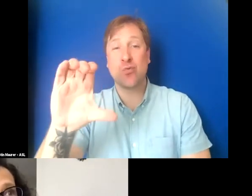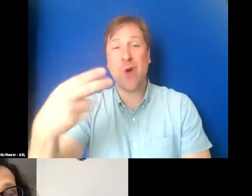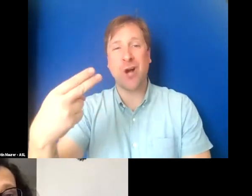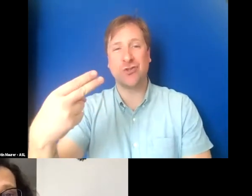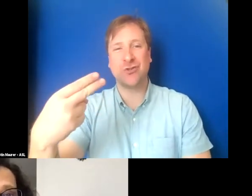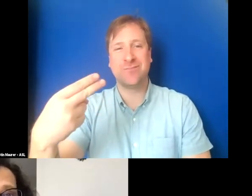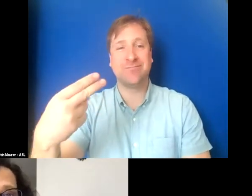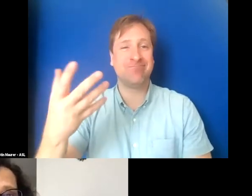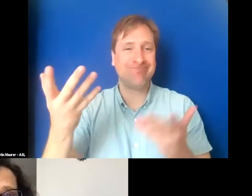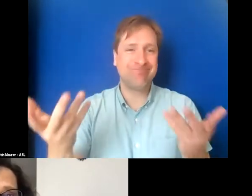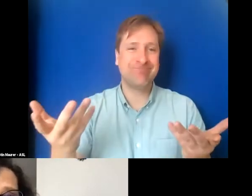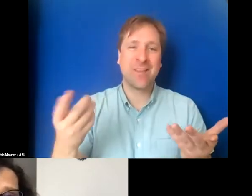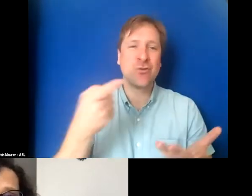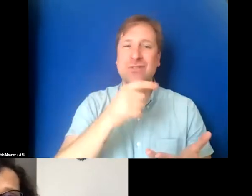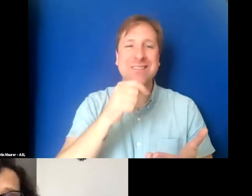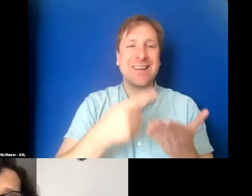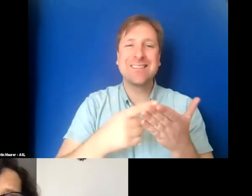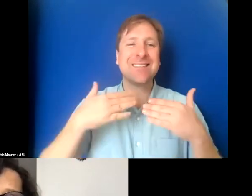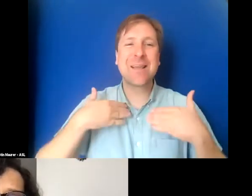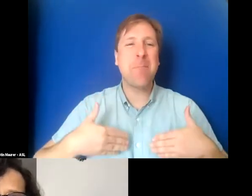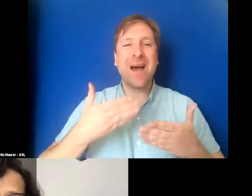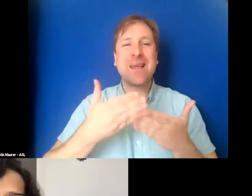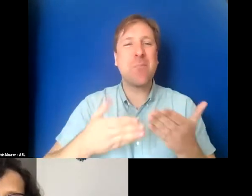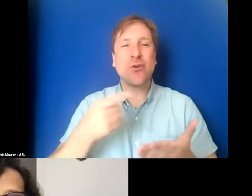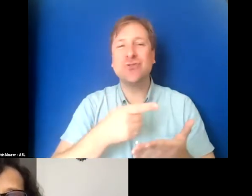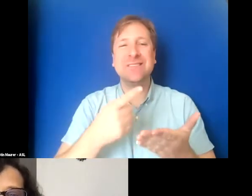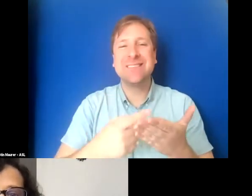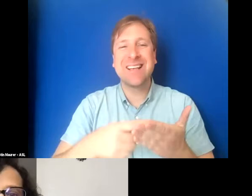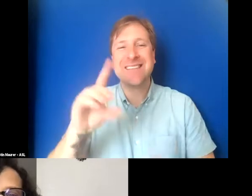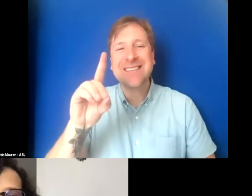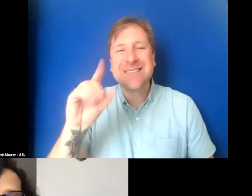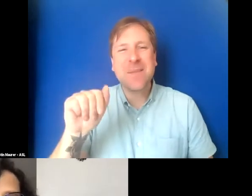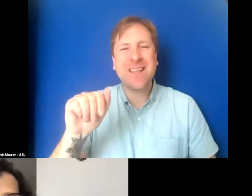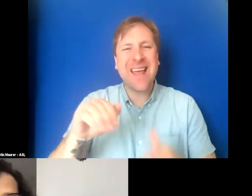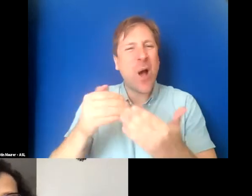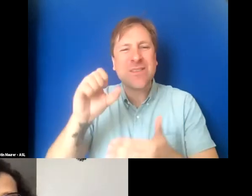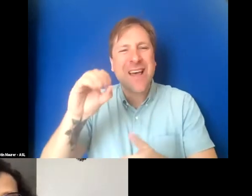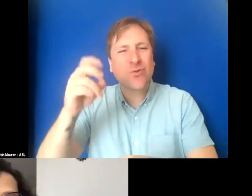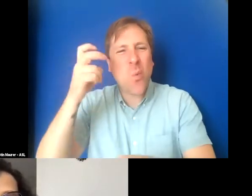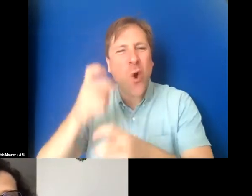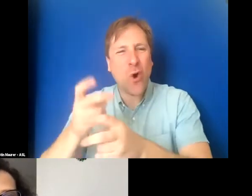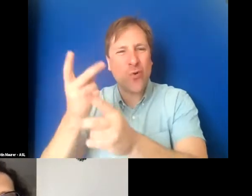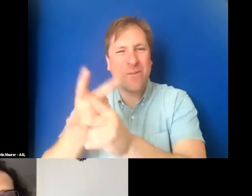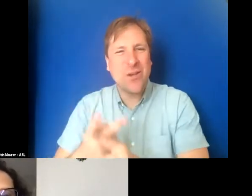She's not talking about body parts. She's talking about disability. Like, how can it be so hard to figure out the context?